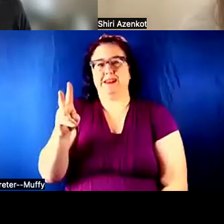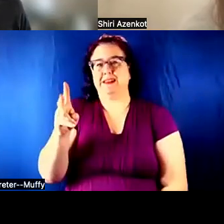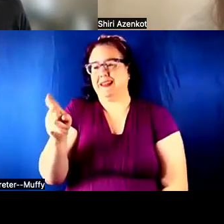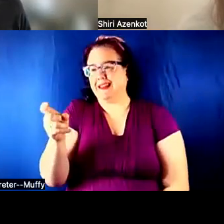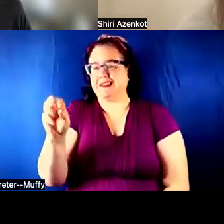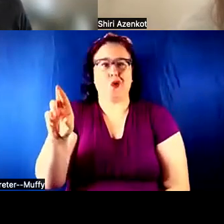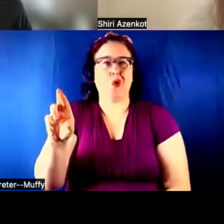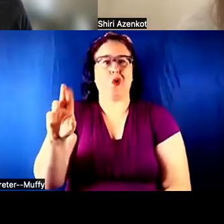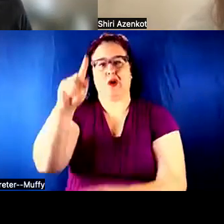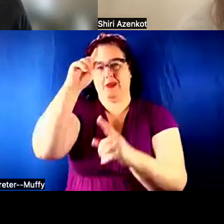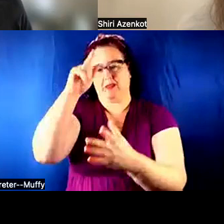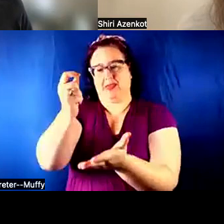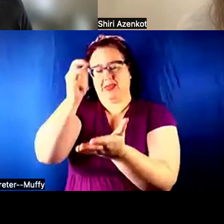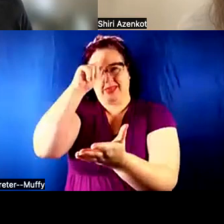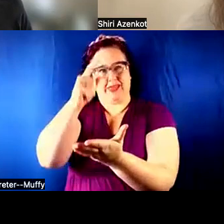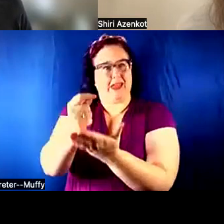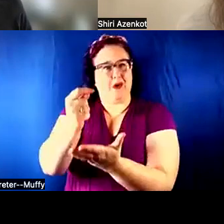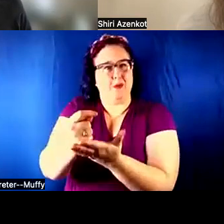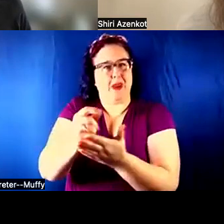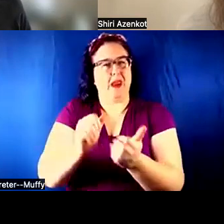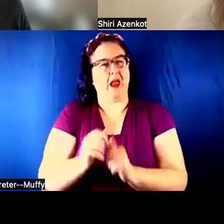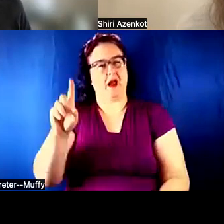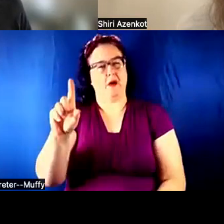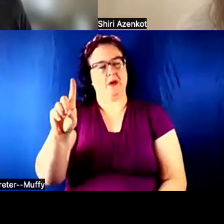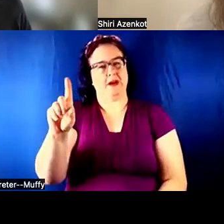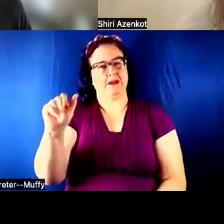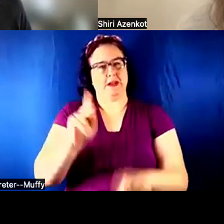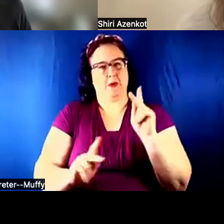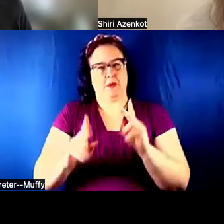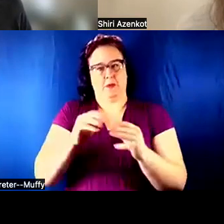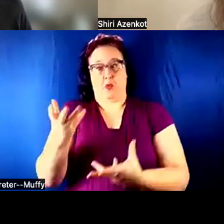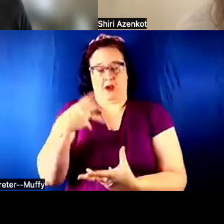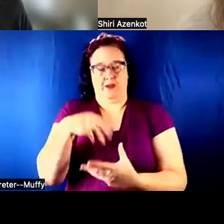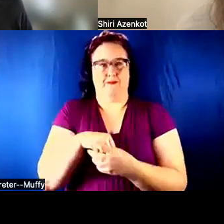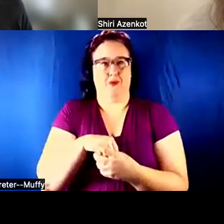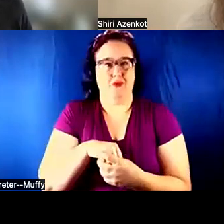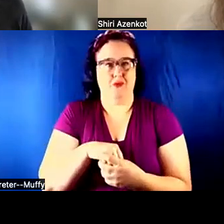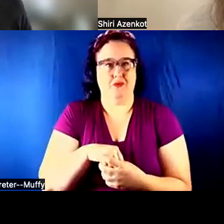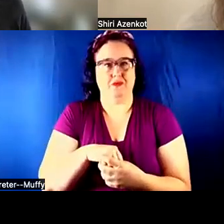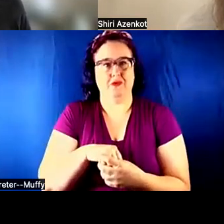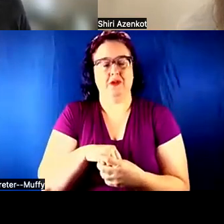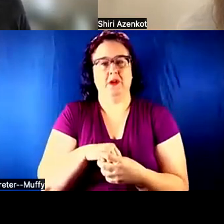HOW DISABLED PEOPLE CAN BE MORE INVOLVED AND THINGS THAT ARE MADE BY THEM, FOR THEM.